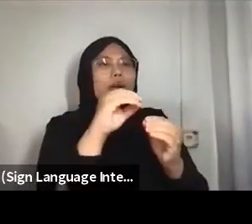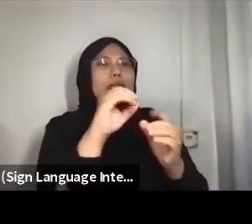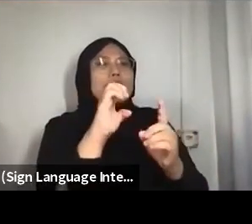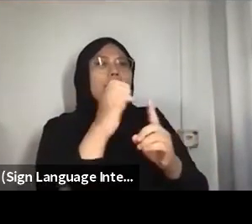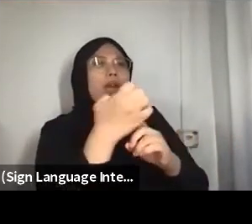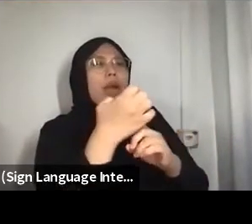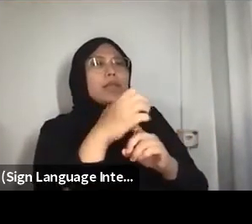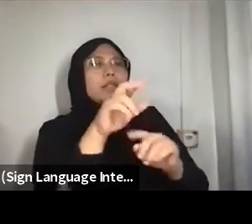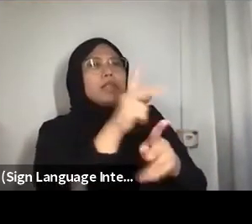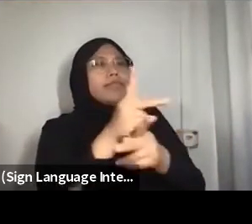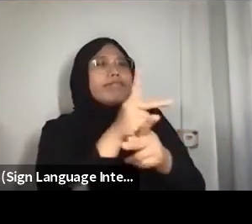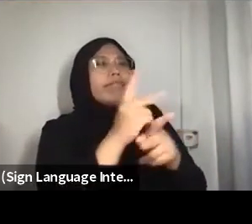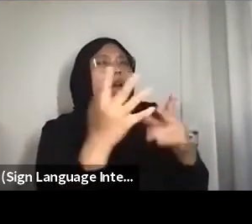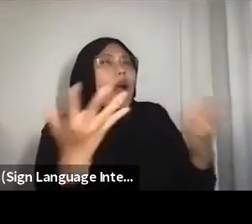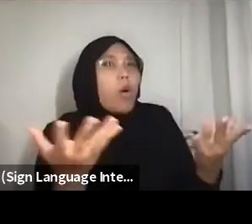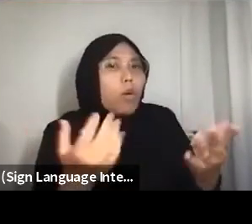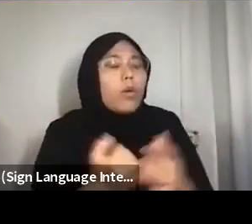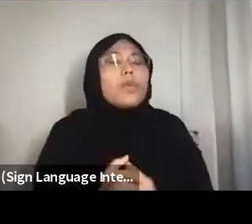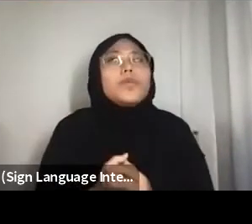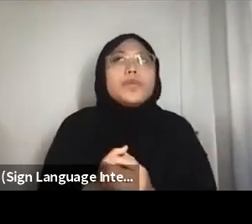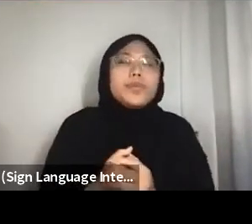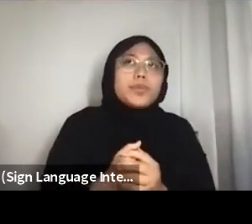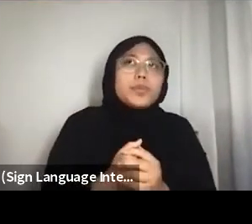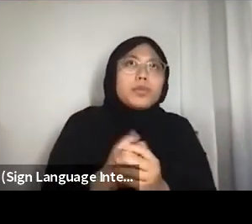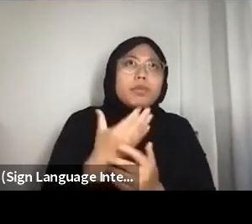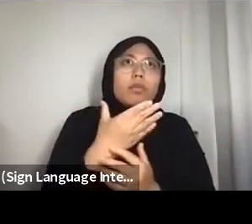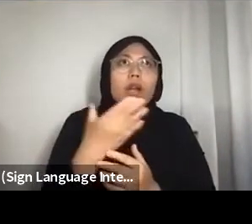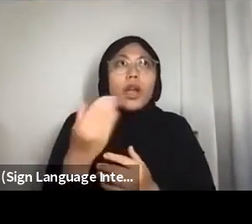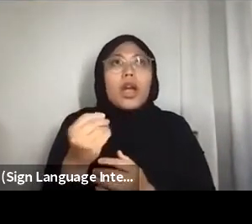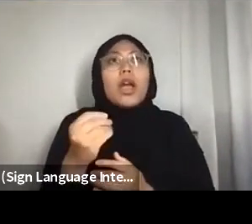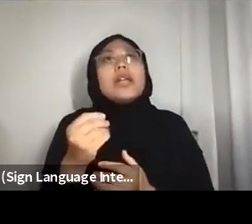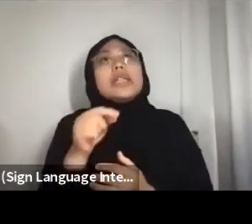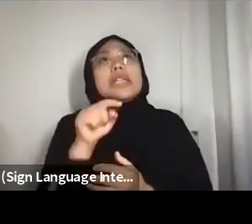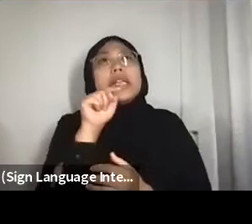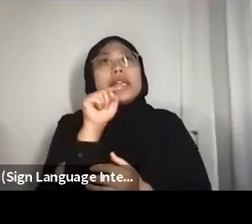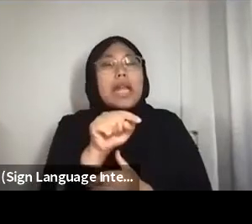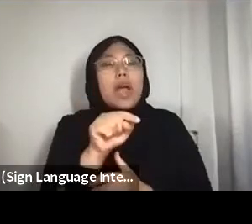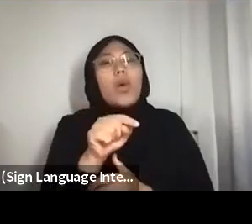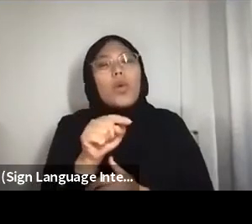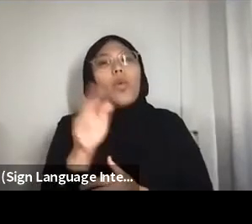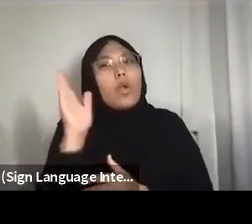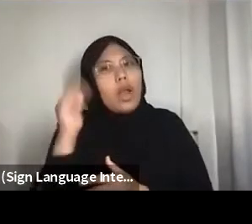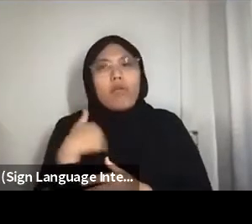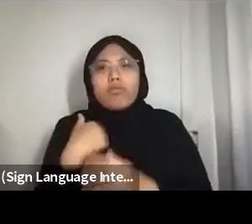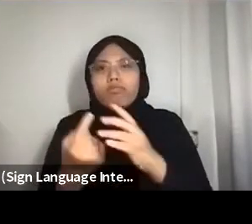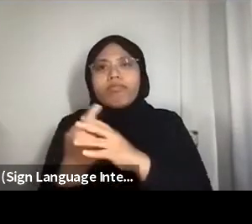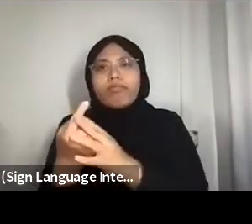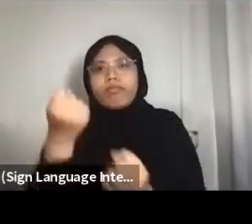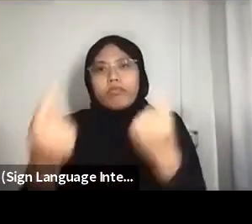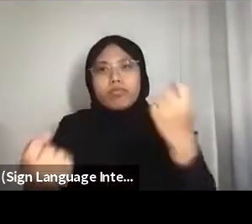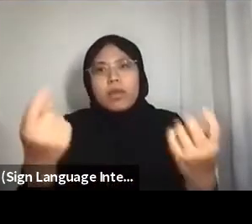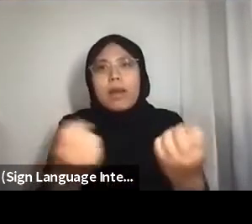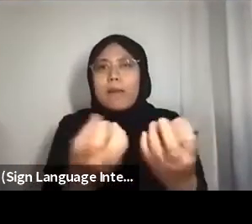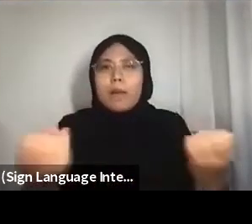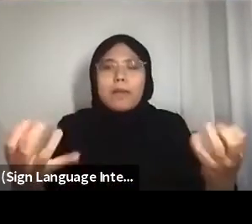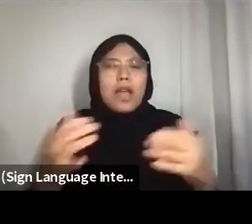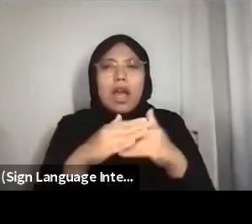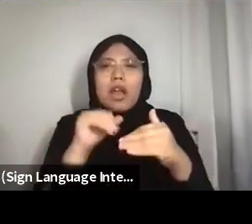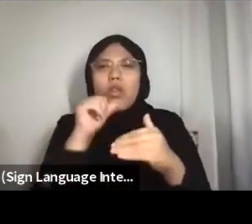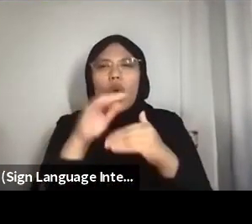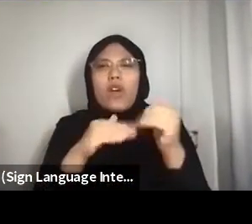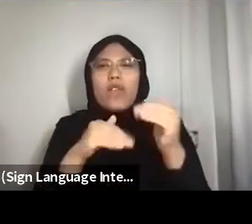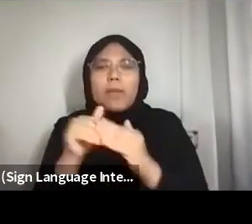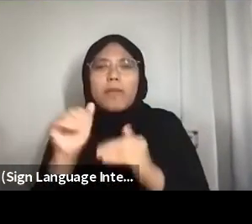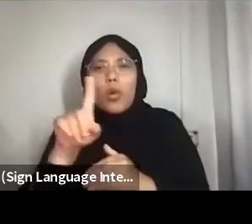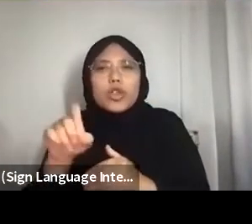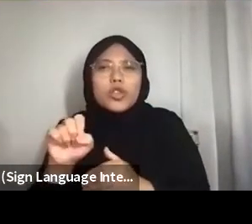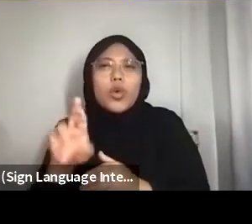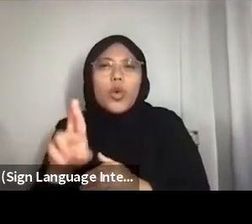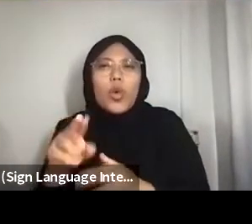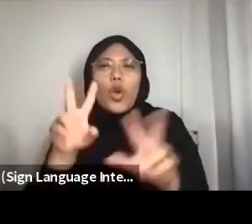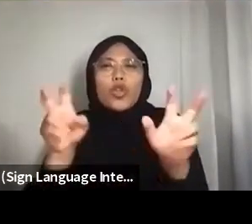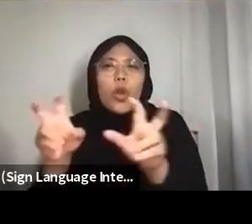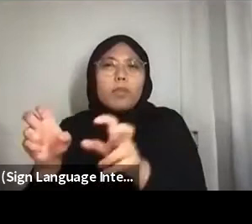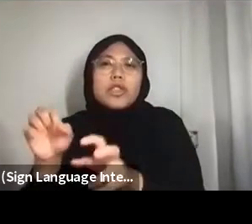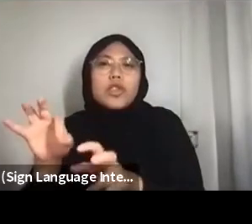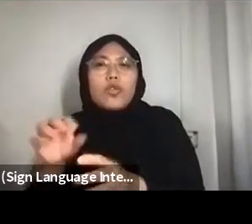That may pose quite uncomfortable questions and topics of discussion. For instance, our human population.